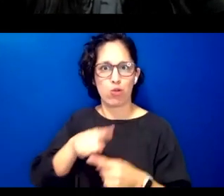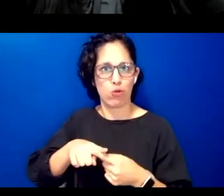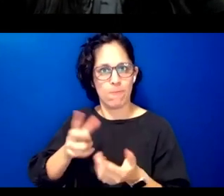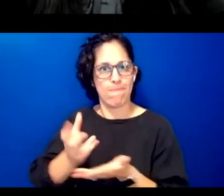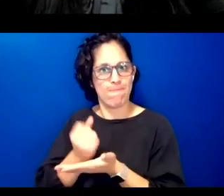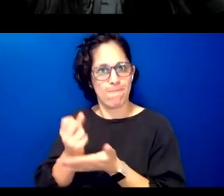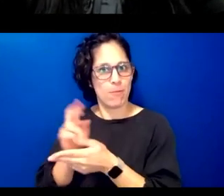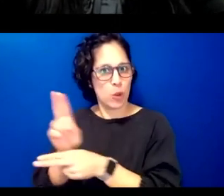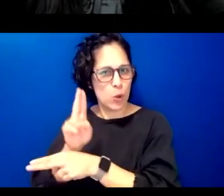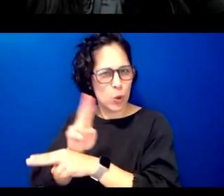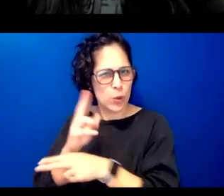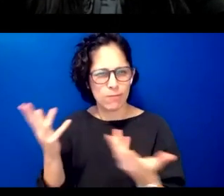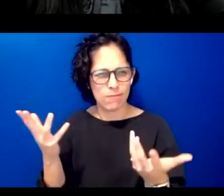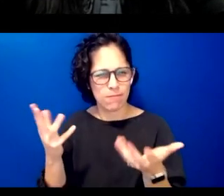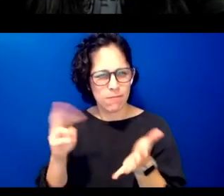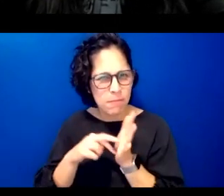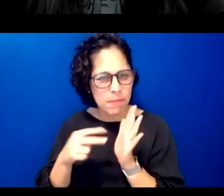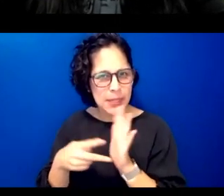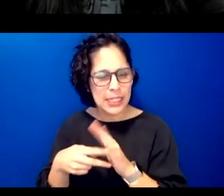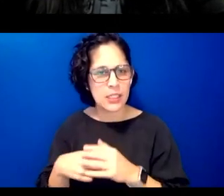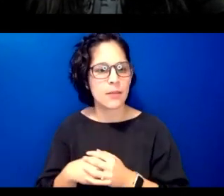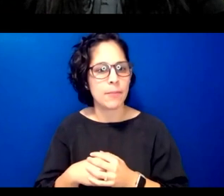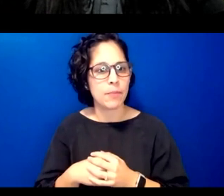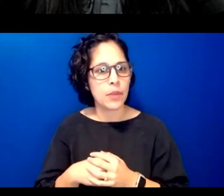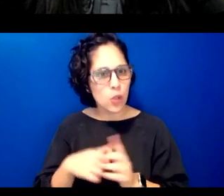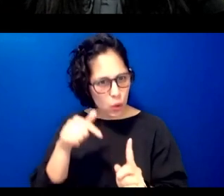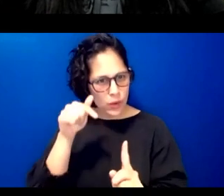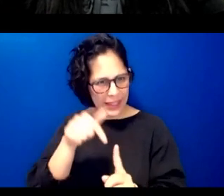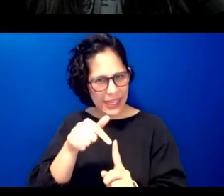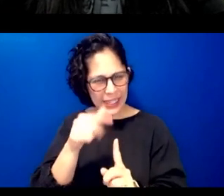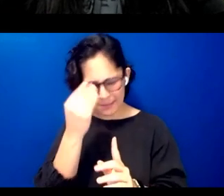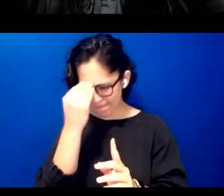indigenous data sovereignty helps us to be cognizant of what we should consider when